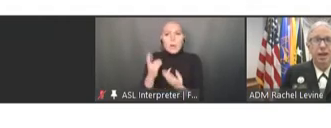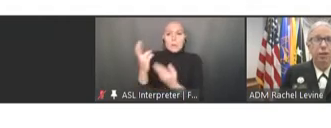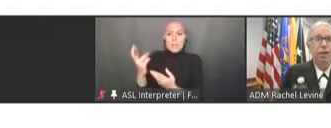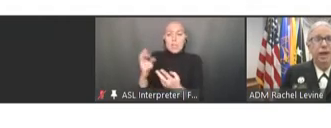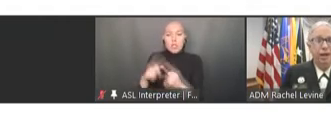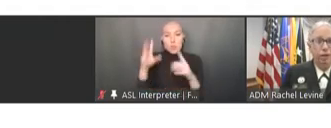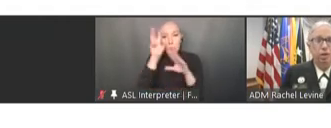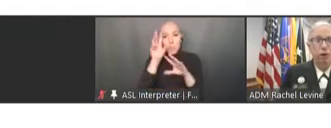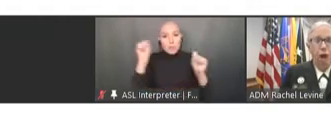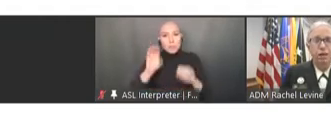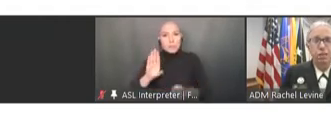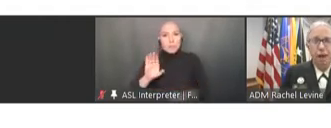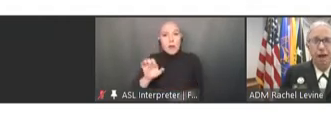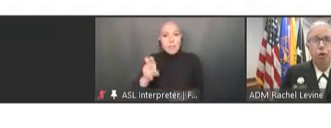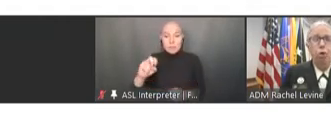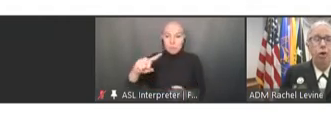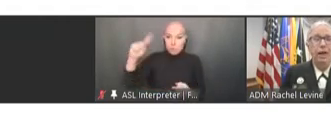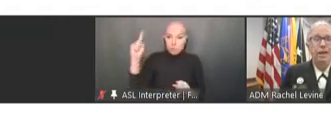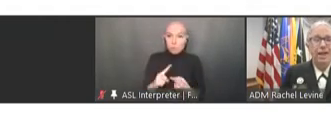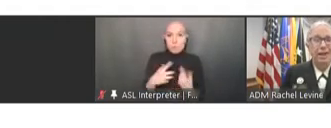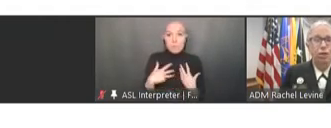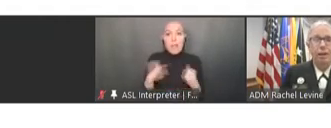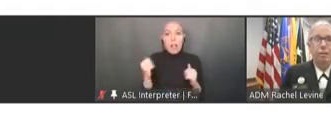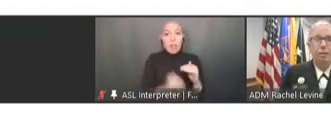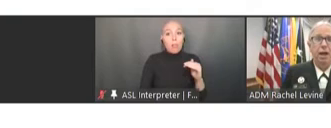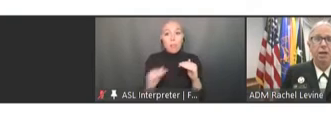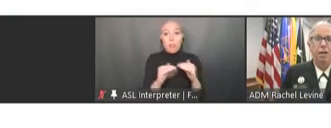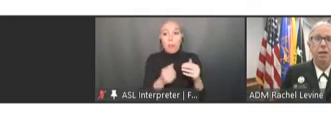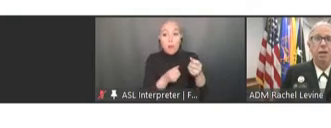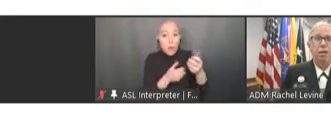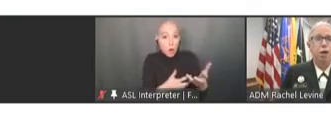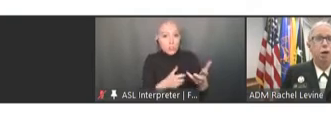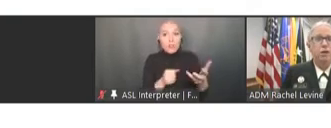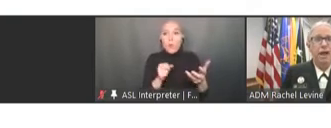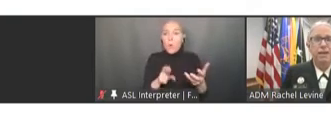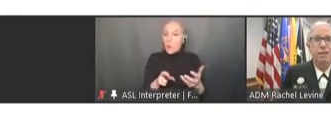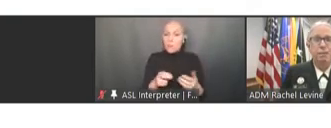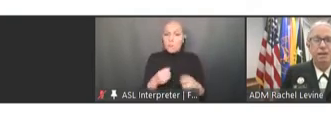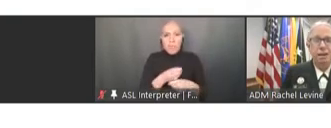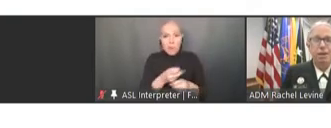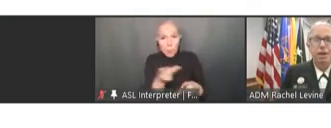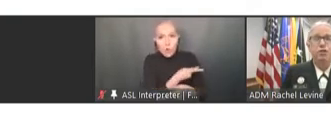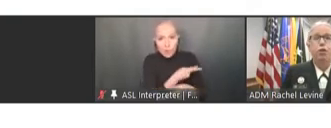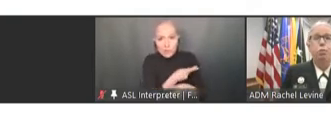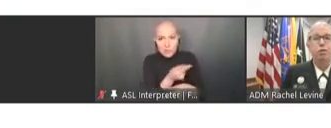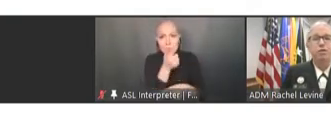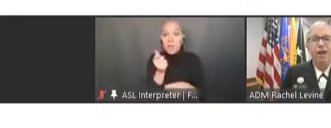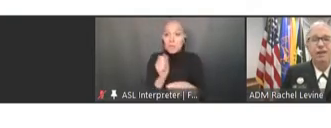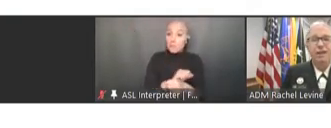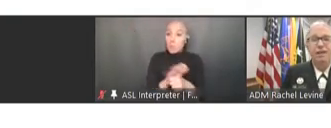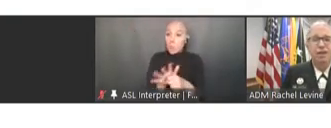health inequities caused by or exacerbated by the COVID-19 pandemic and for preventing such